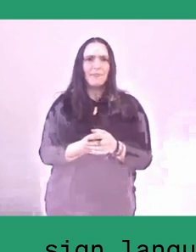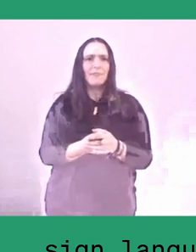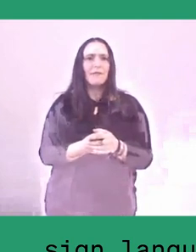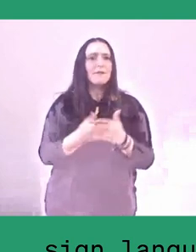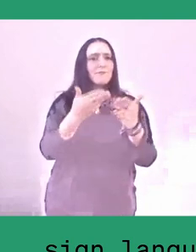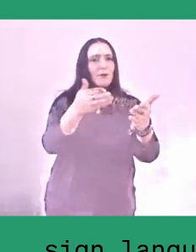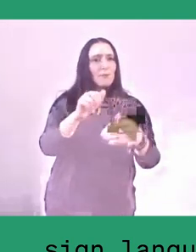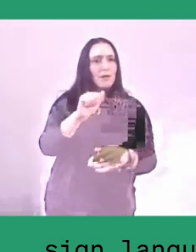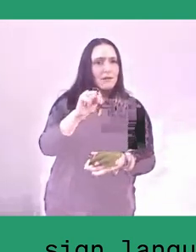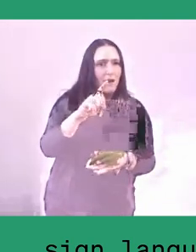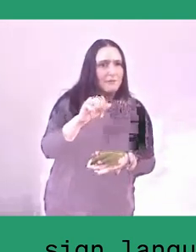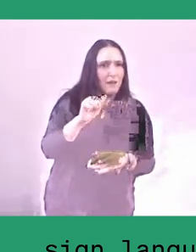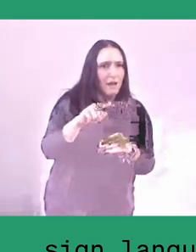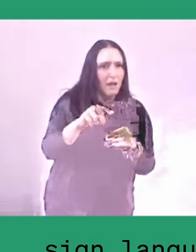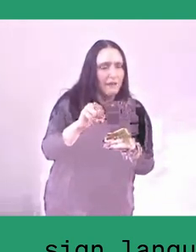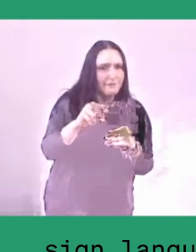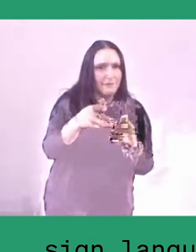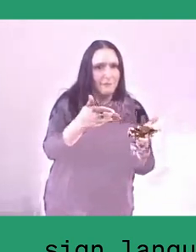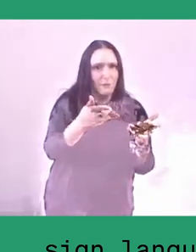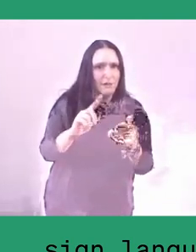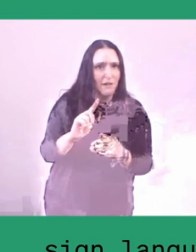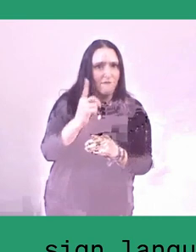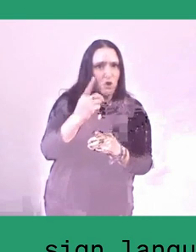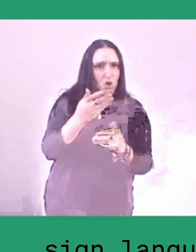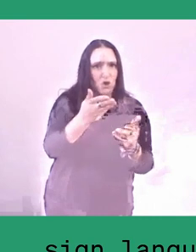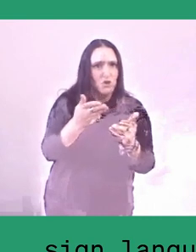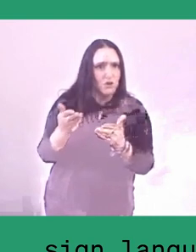his children's experience with lumbung. Maybe he can answer this.